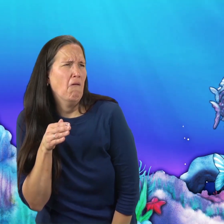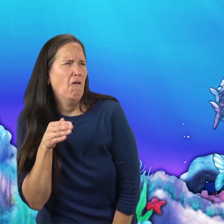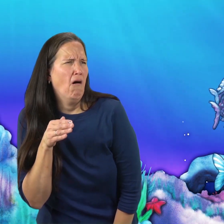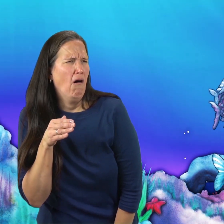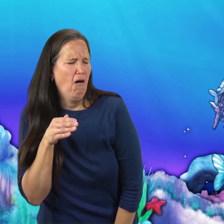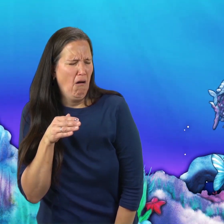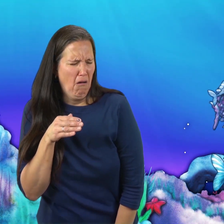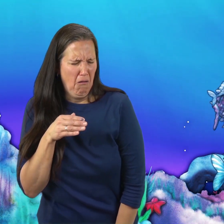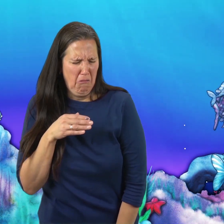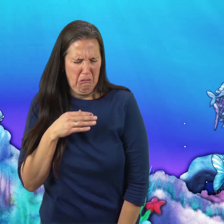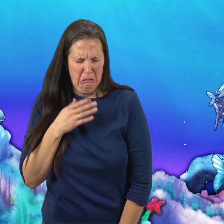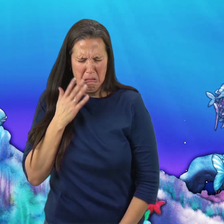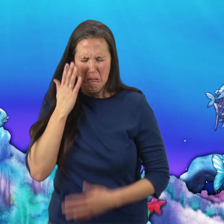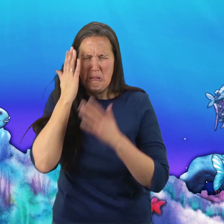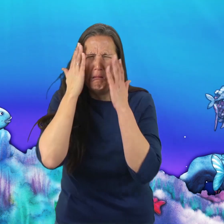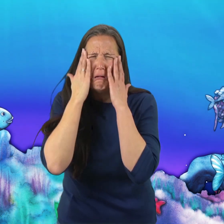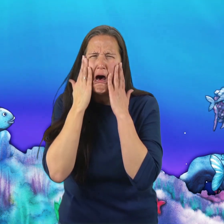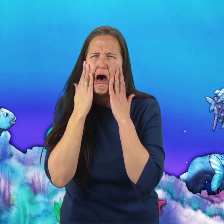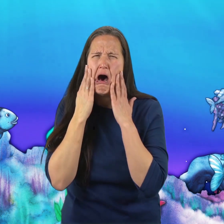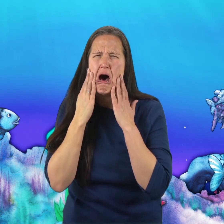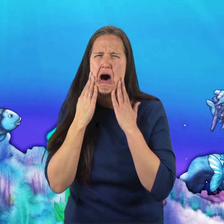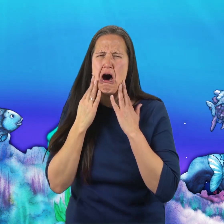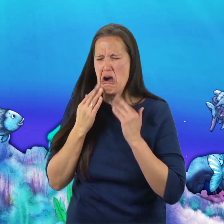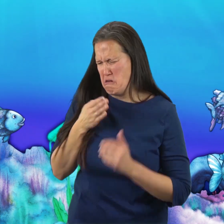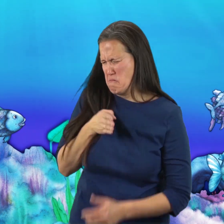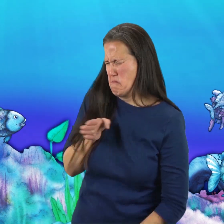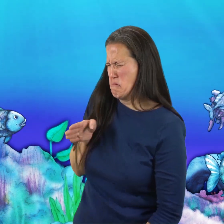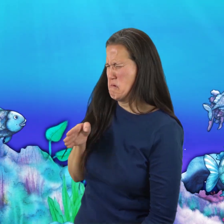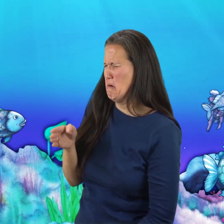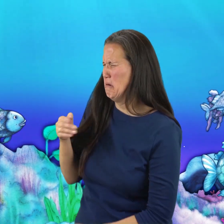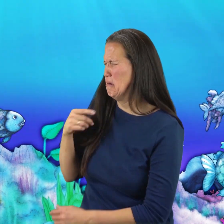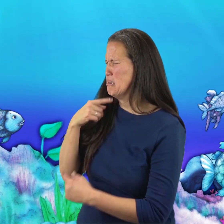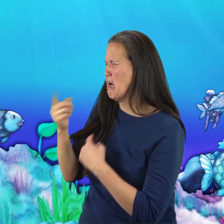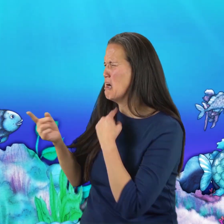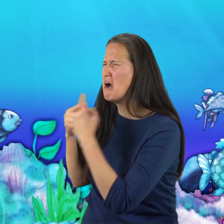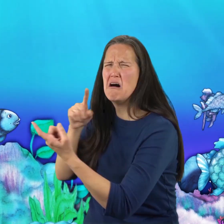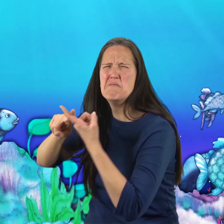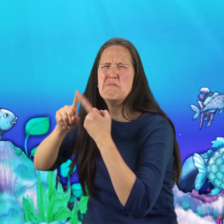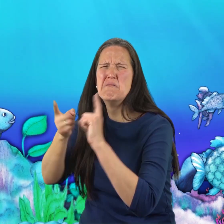He was so upset, he told all his friends what happened.